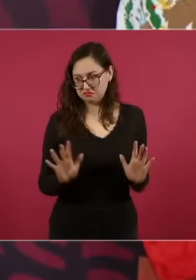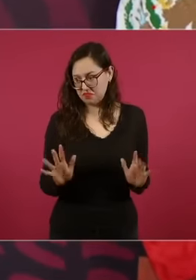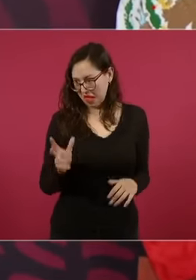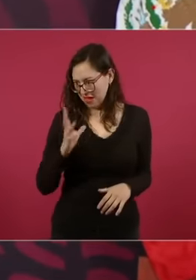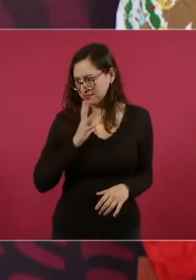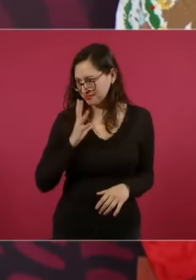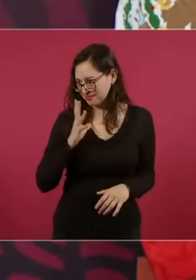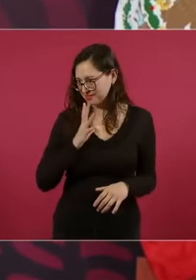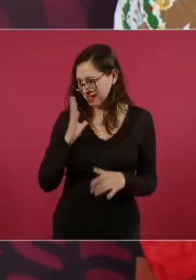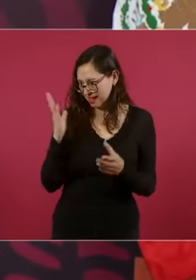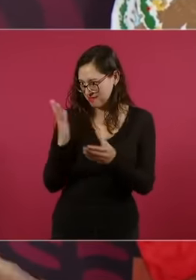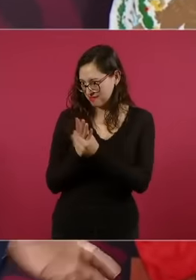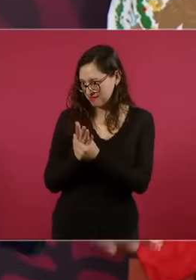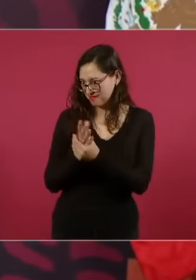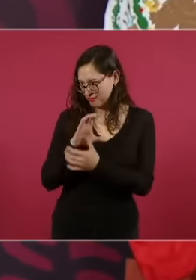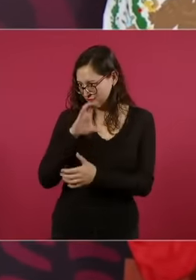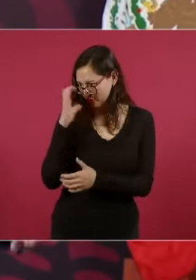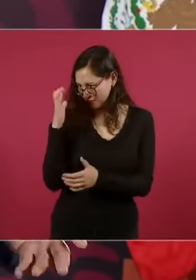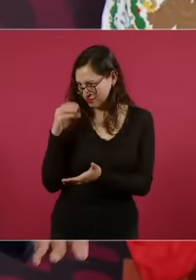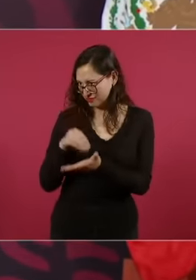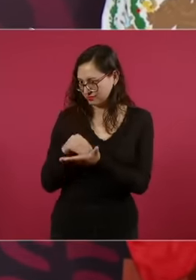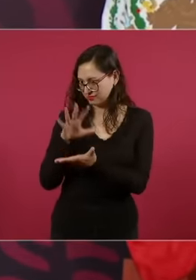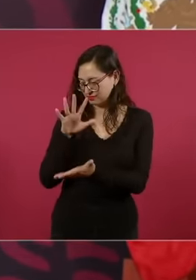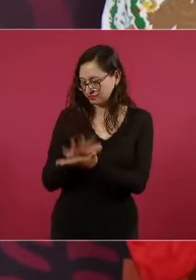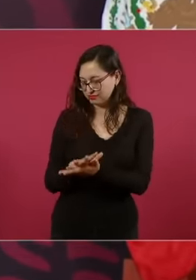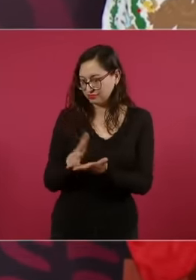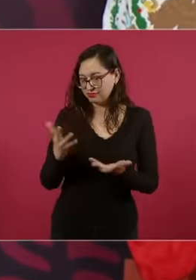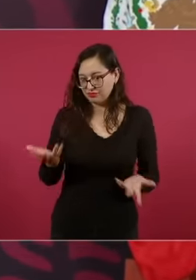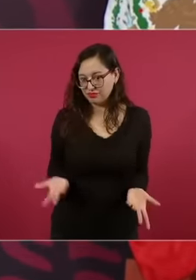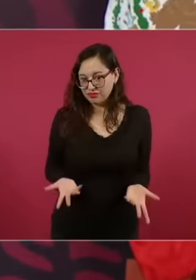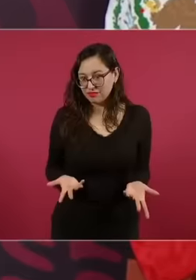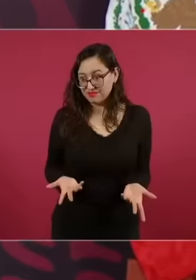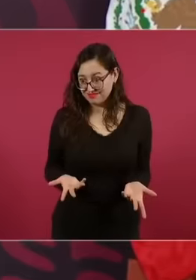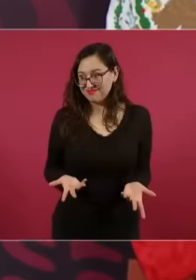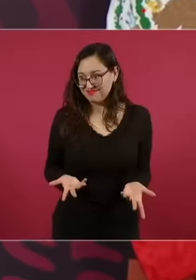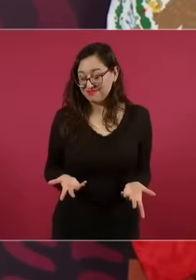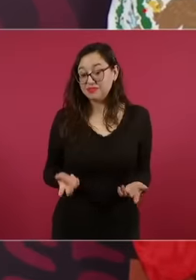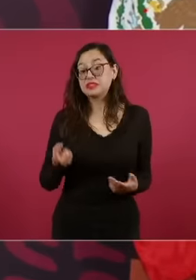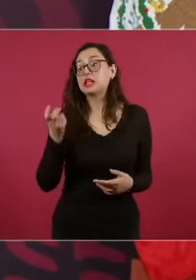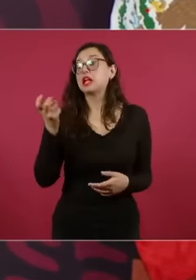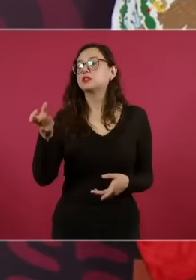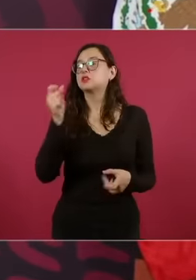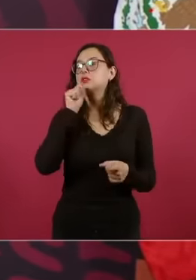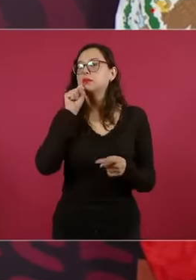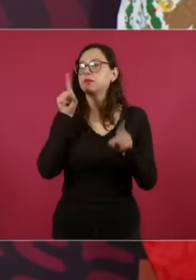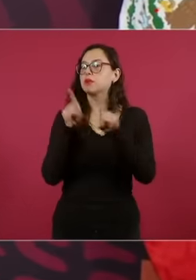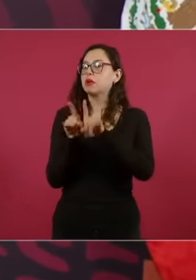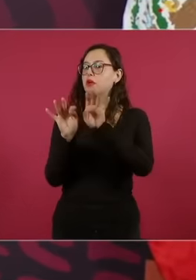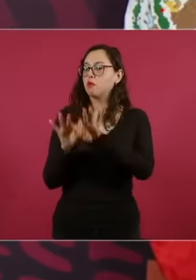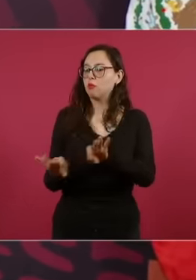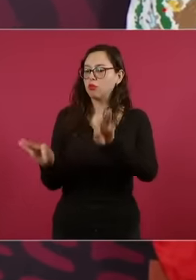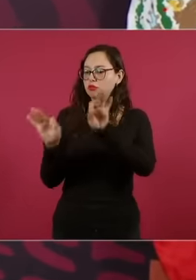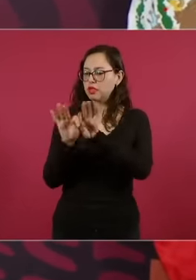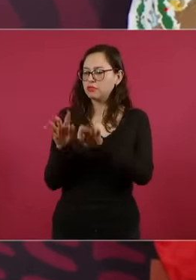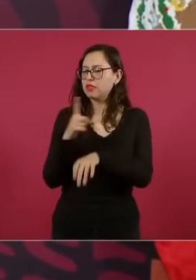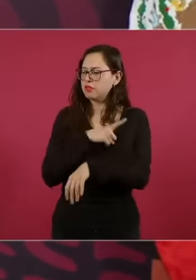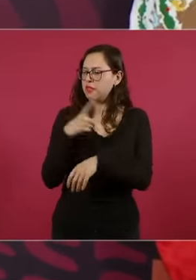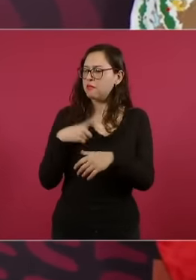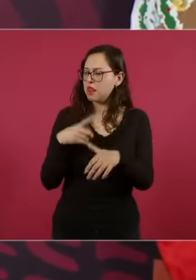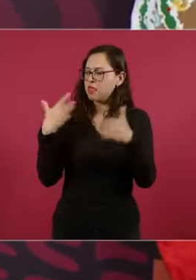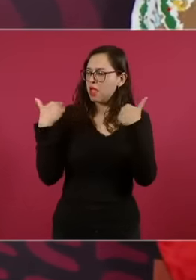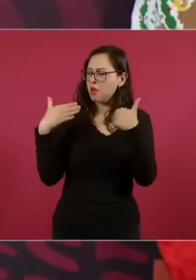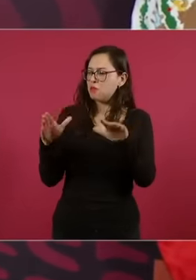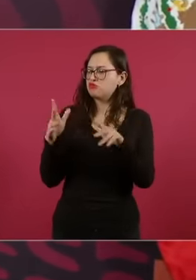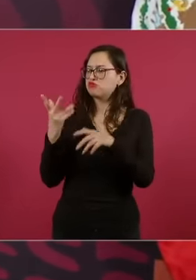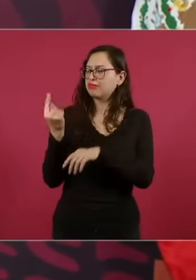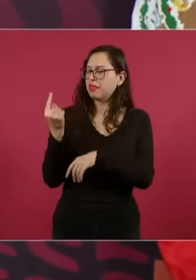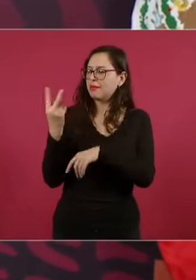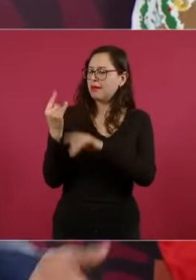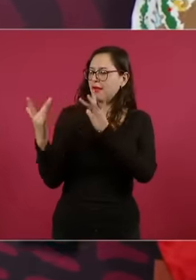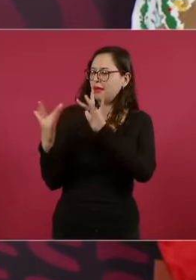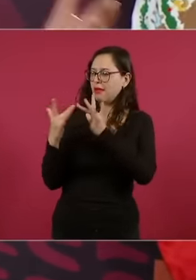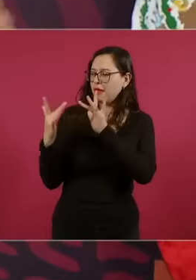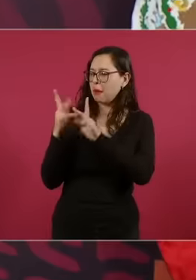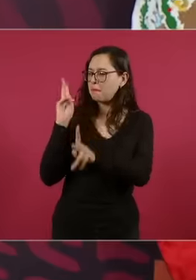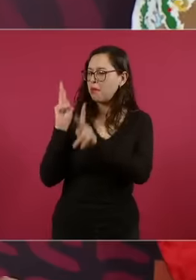of the television stations also have to be ensured in a collaboration agreement, so that